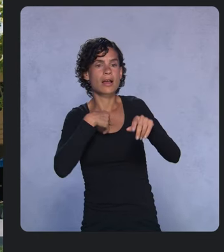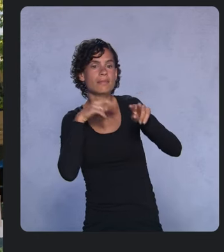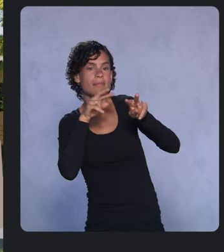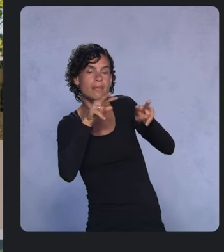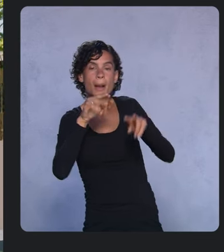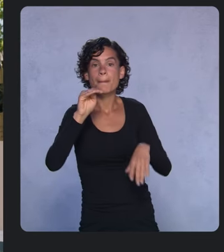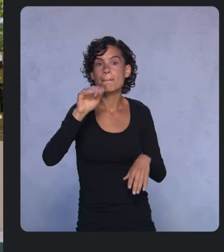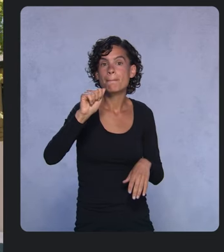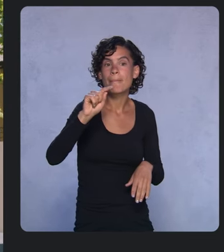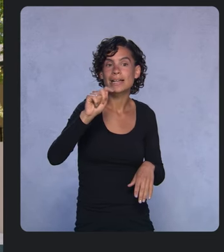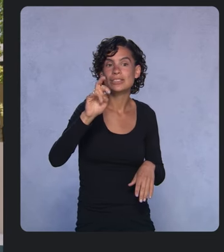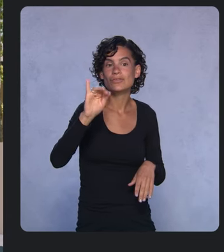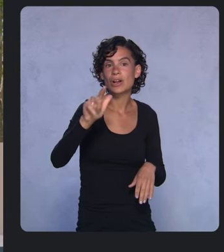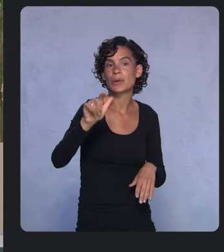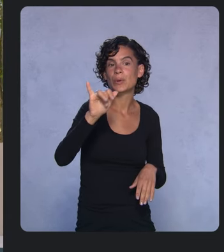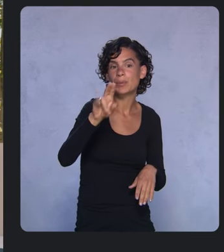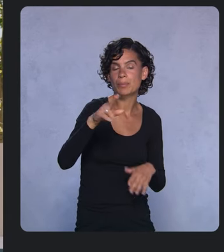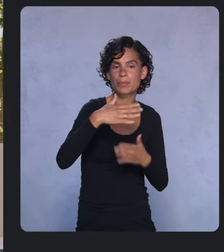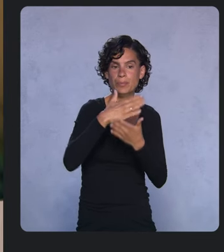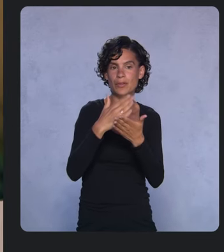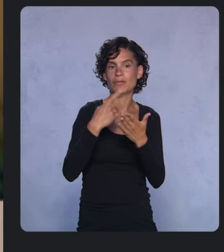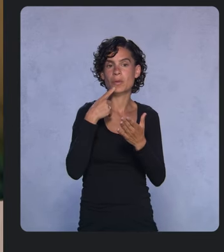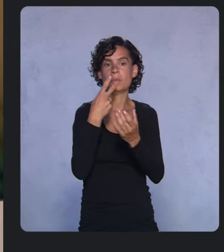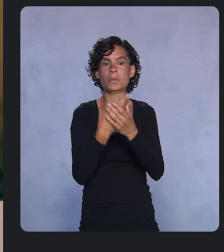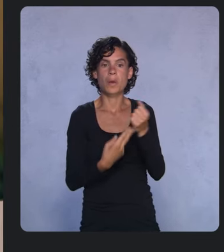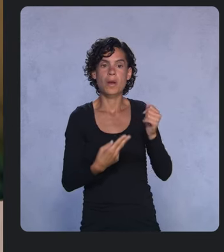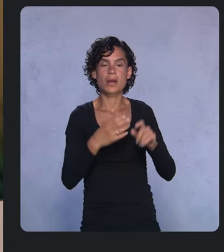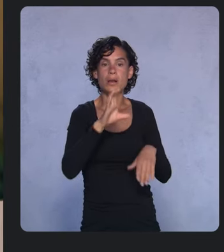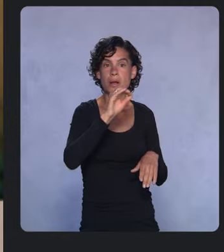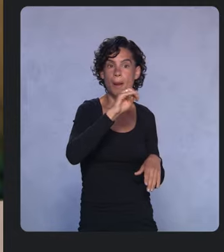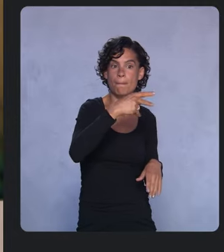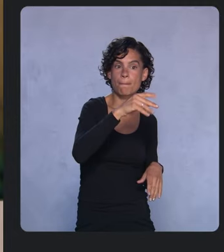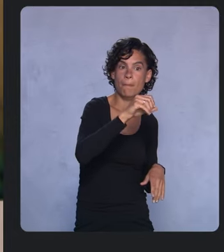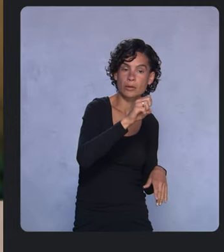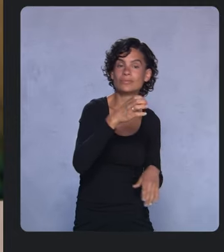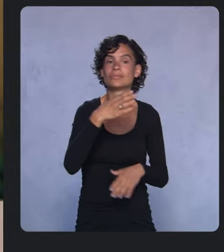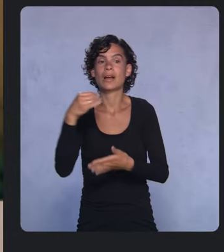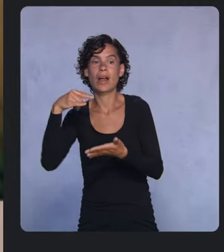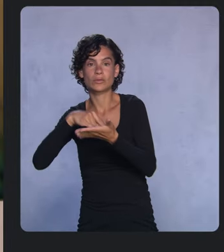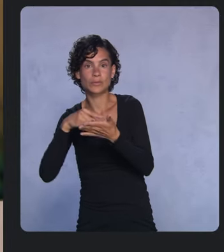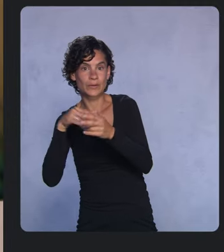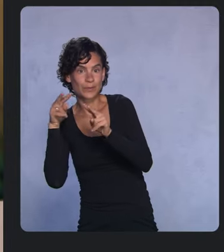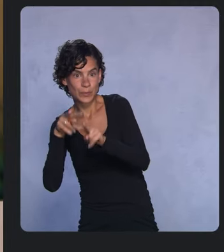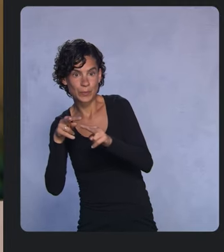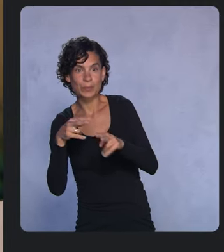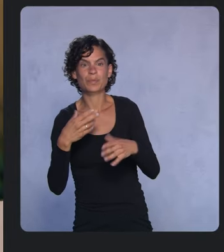for both Compose and Android views. We’re building Compose to make sure you’re productive,